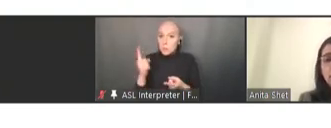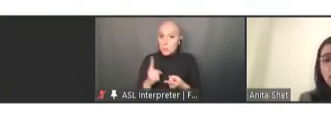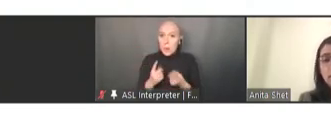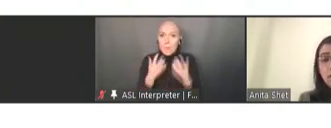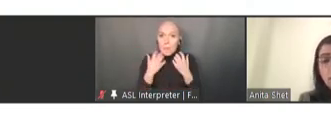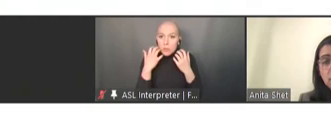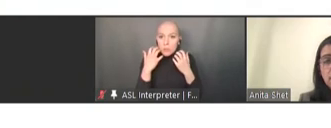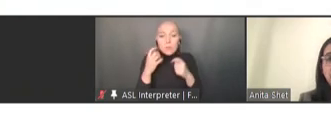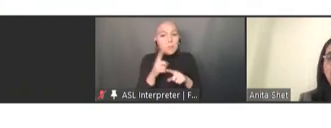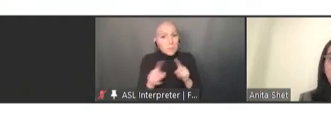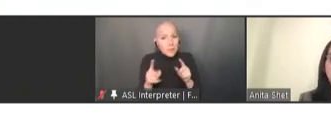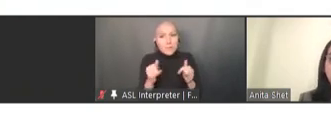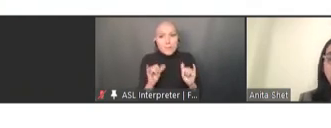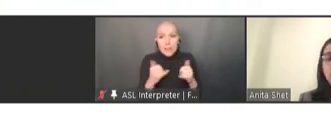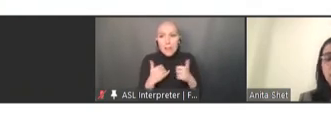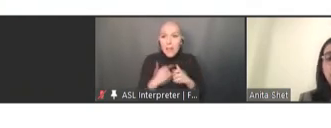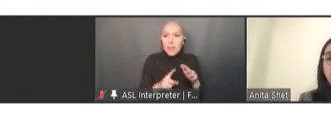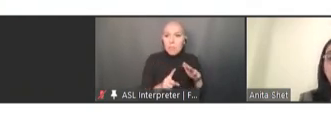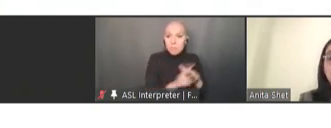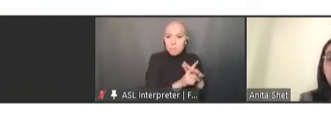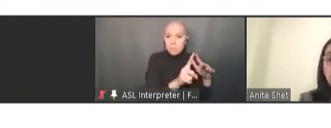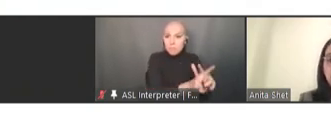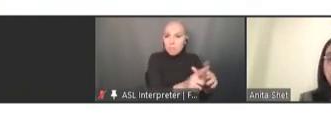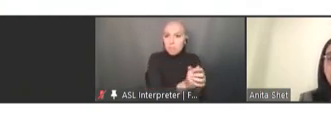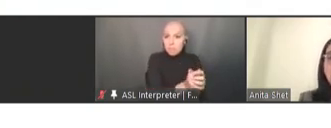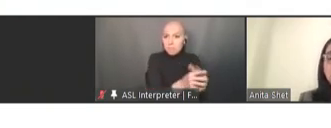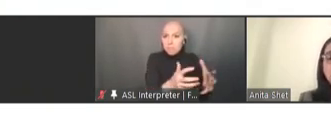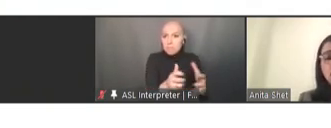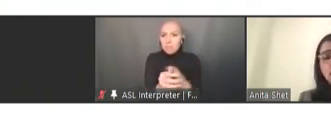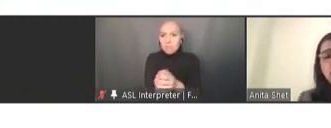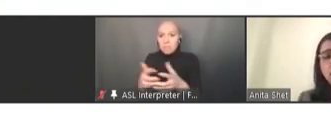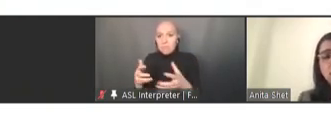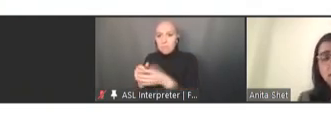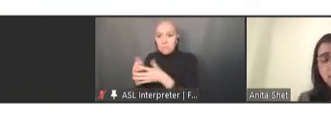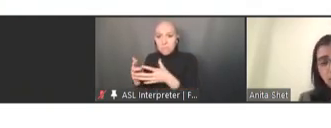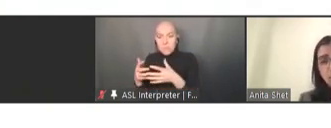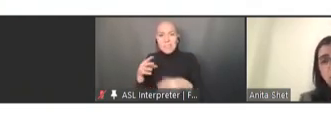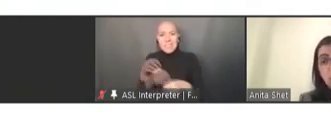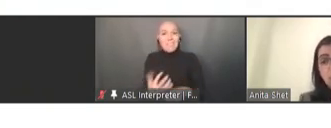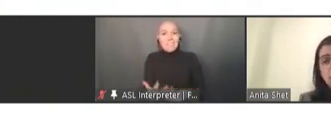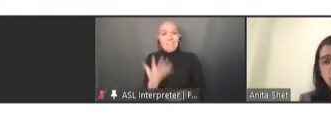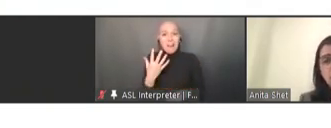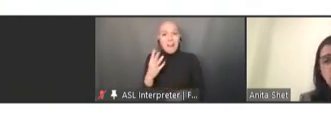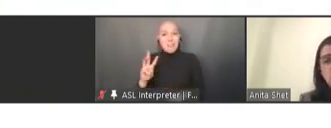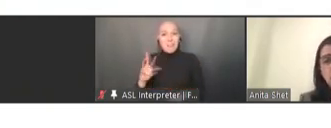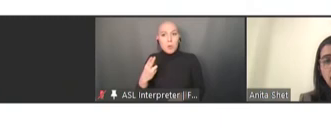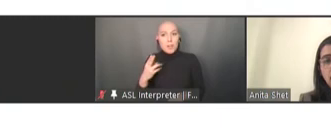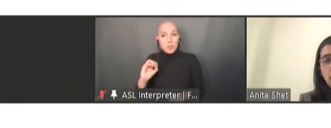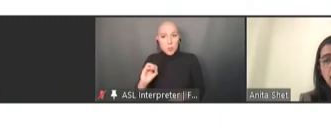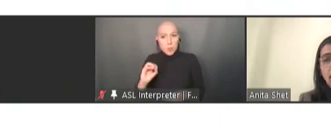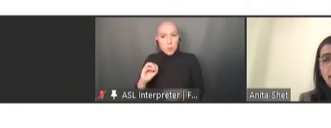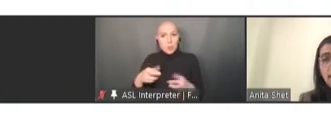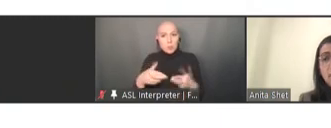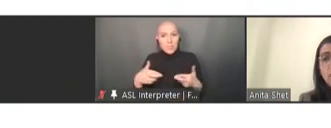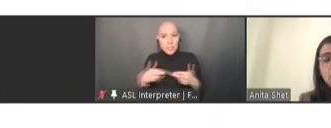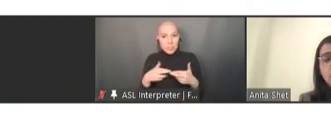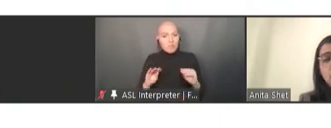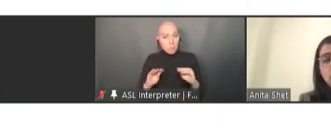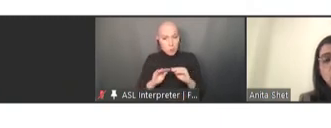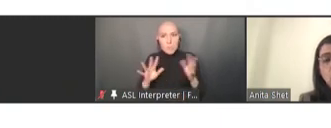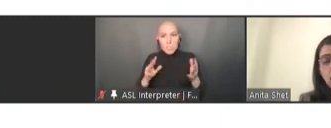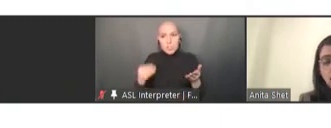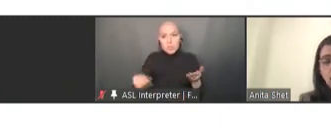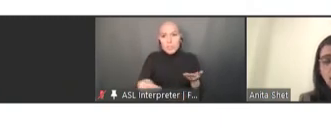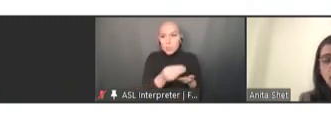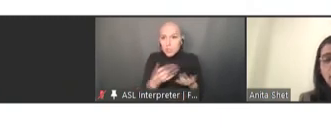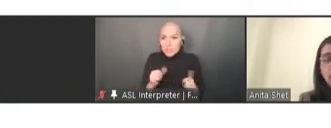across five WHO regions, so clearly transmission was ongoing. And then for 2021, if you look at